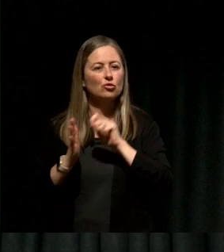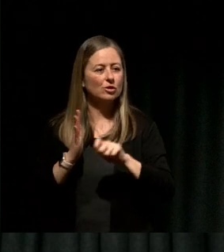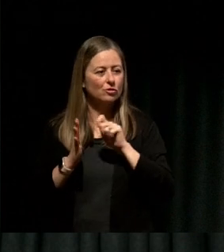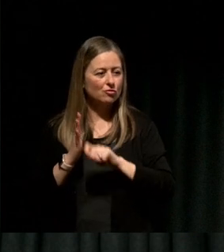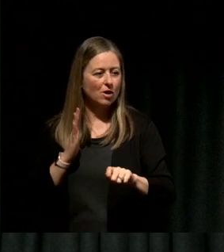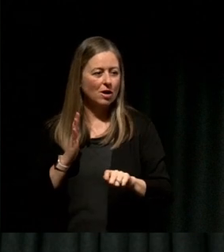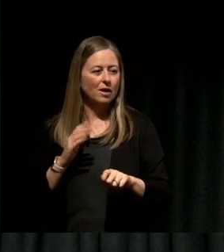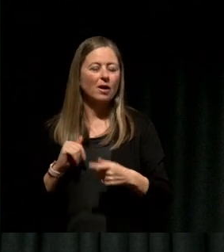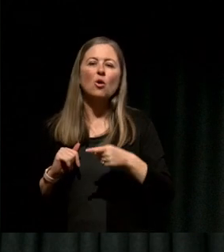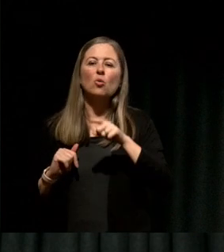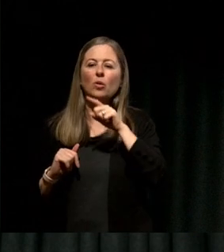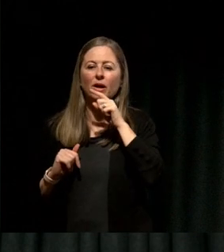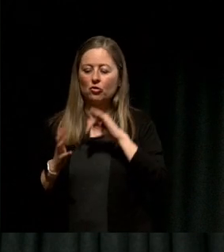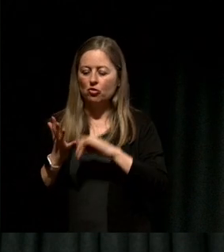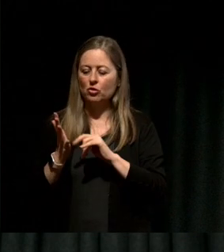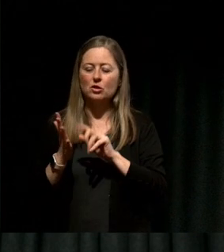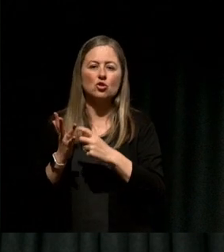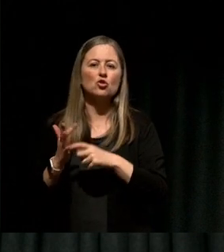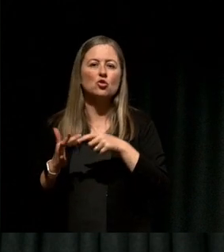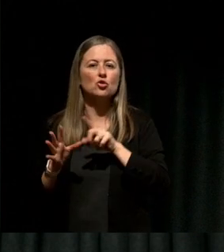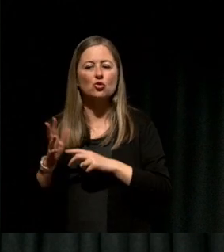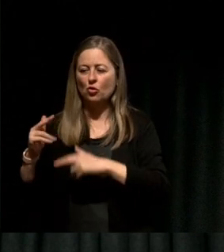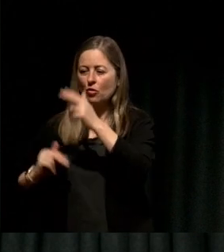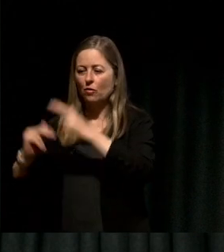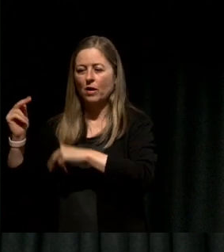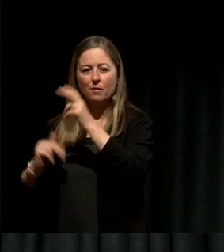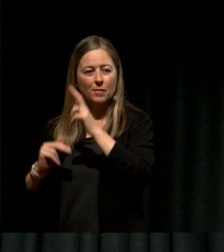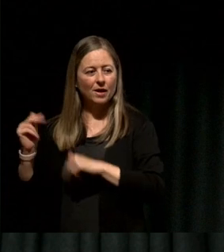Story Building, and even though they lost my phone number after a really great first